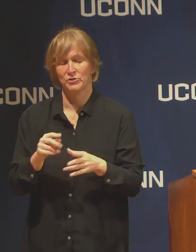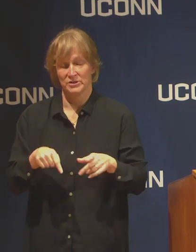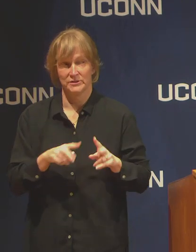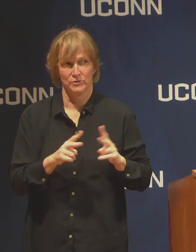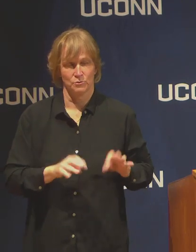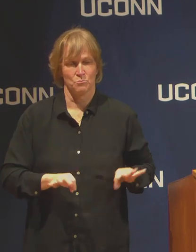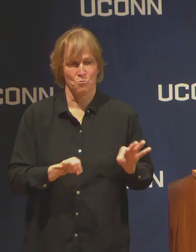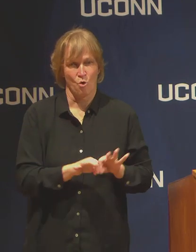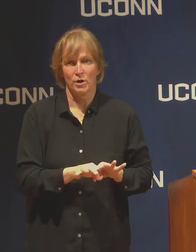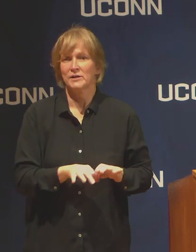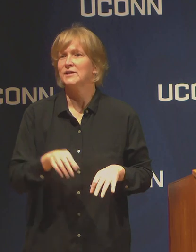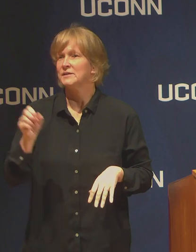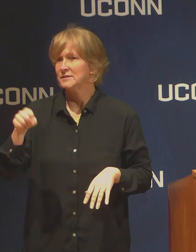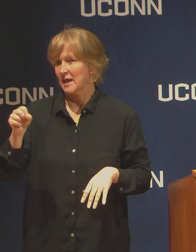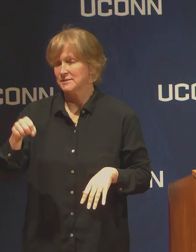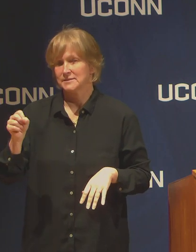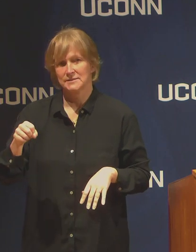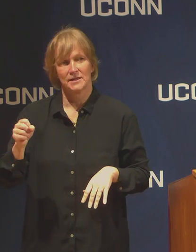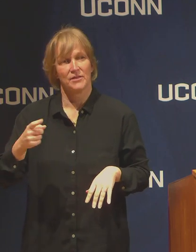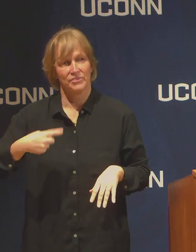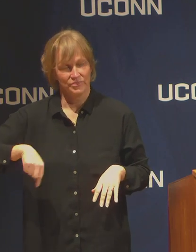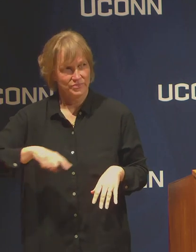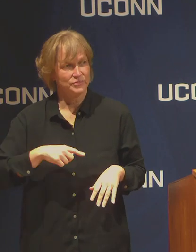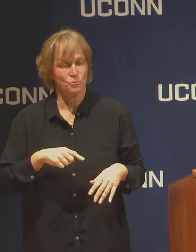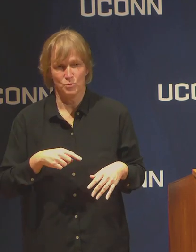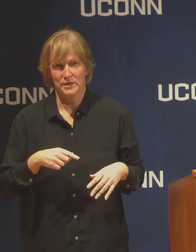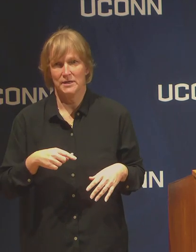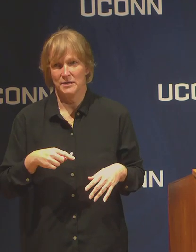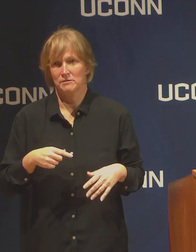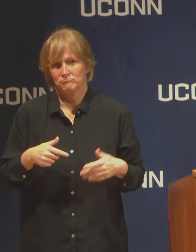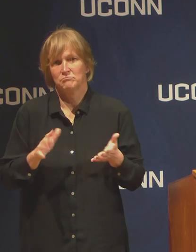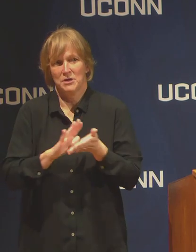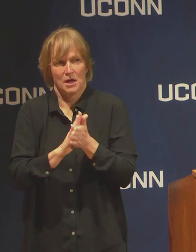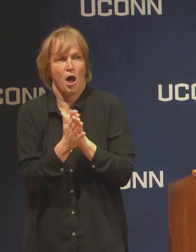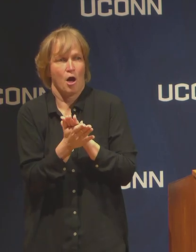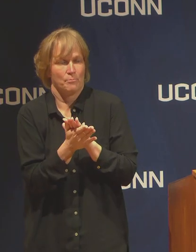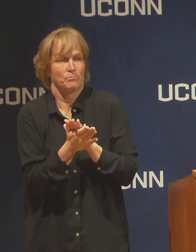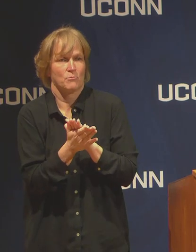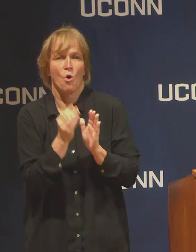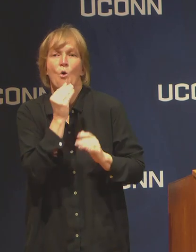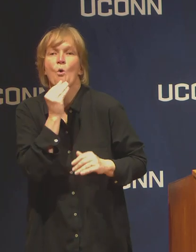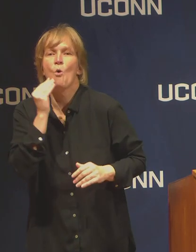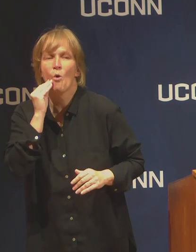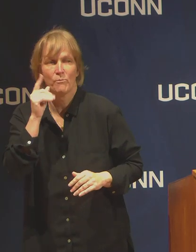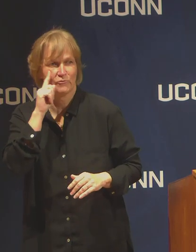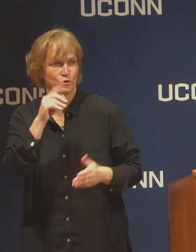we need to be a home for students who can't go home. Our international students are